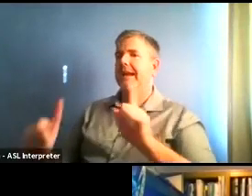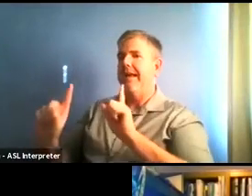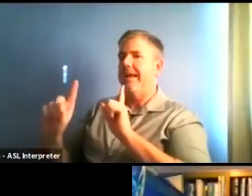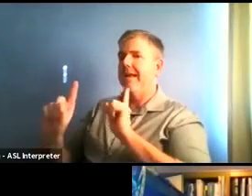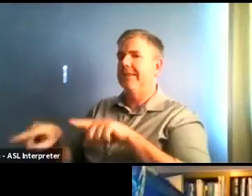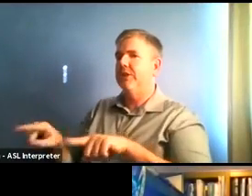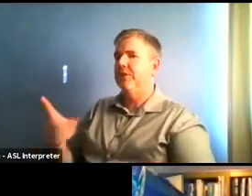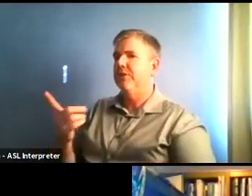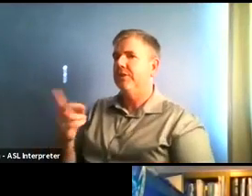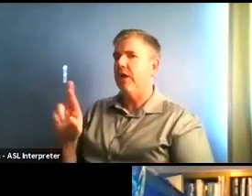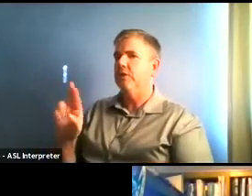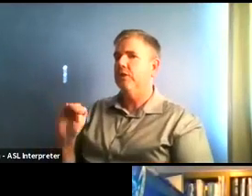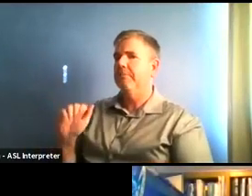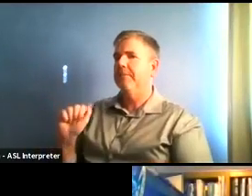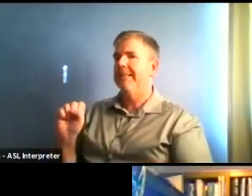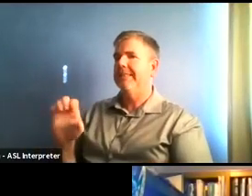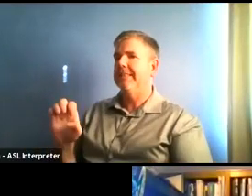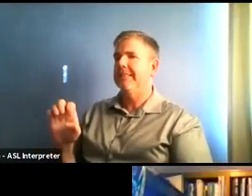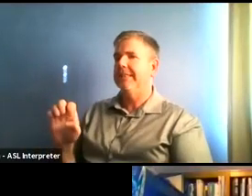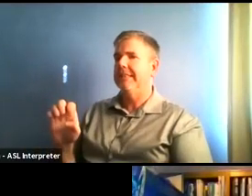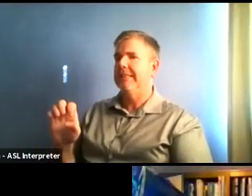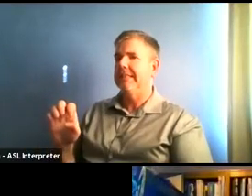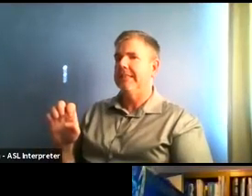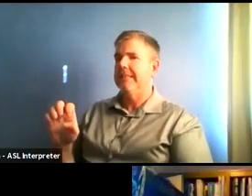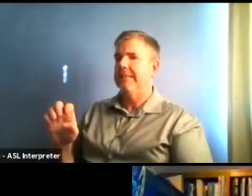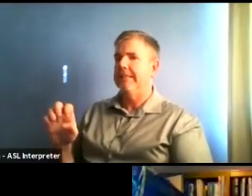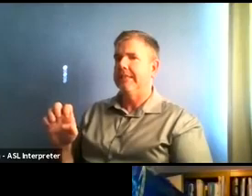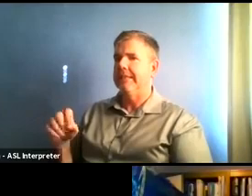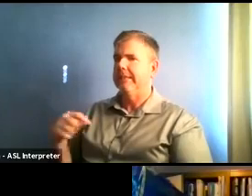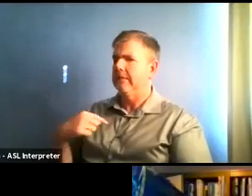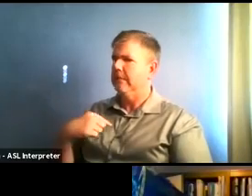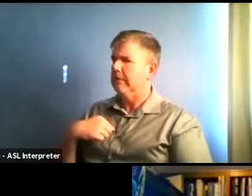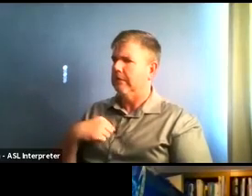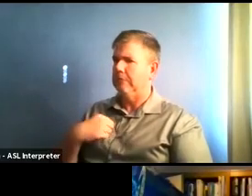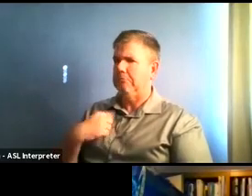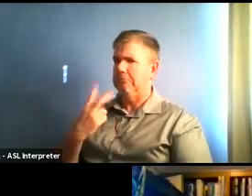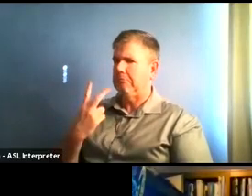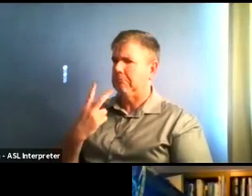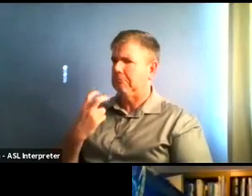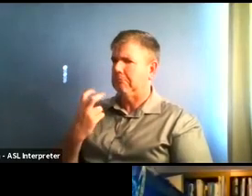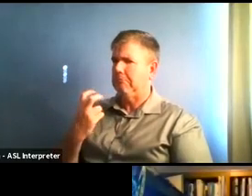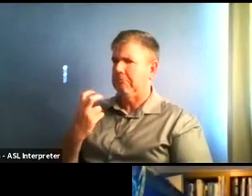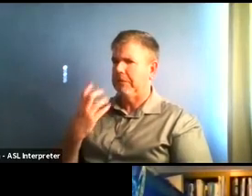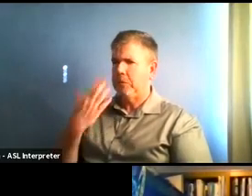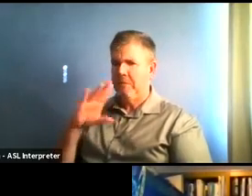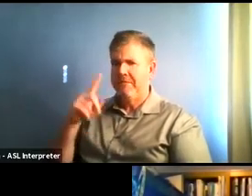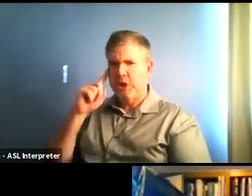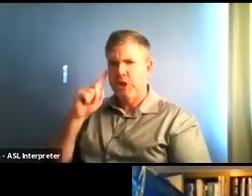I want to say that's going to be closer to orange or so. But you can take a look at the website and